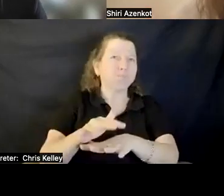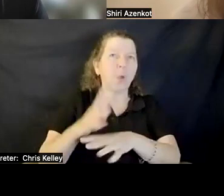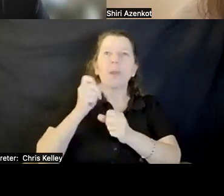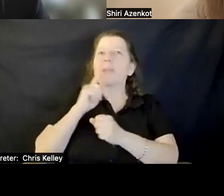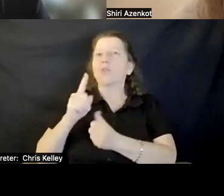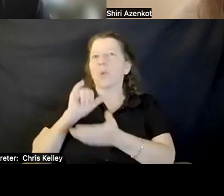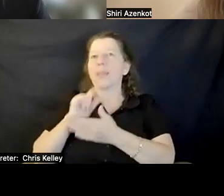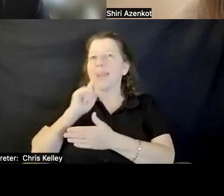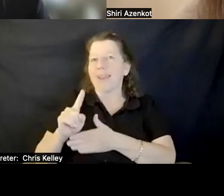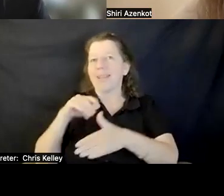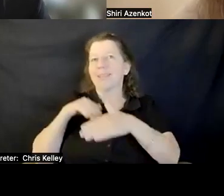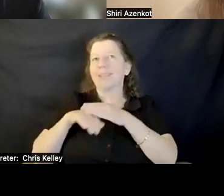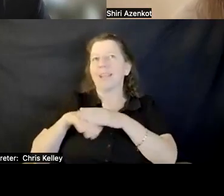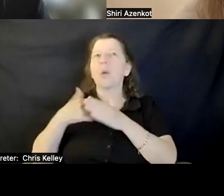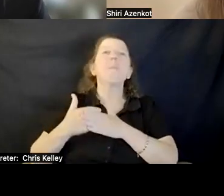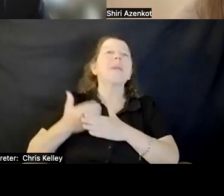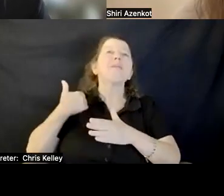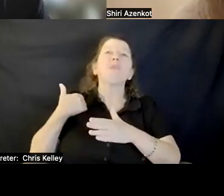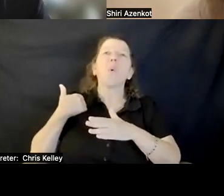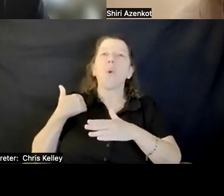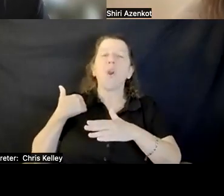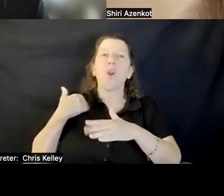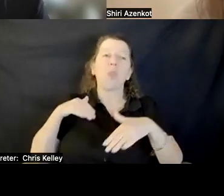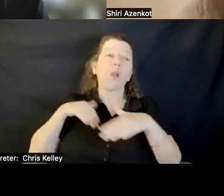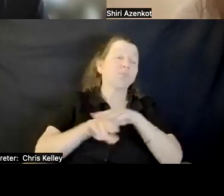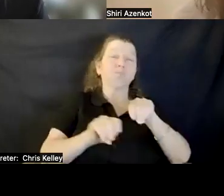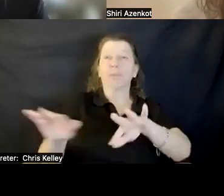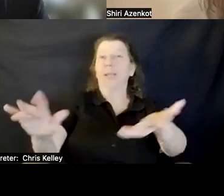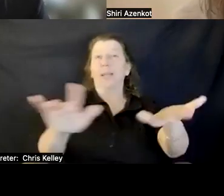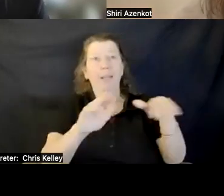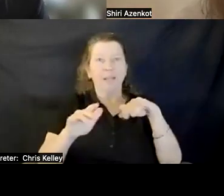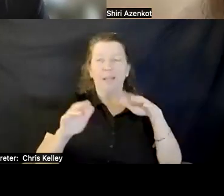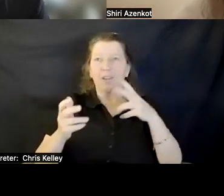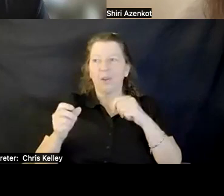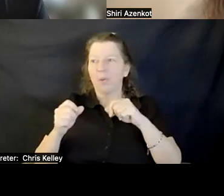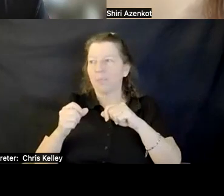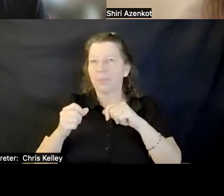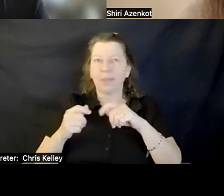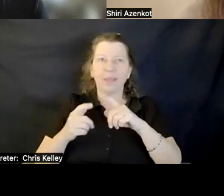instead of waiting until everyone is using that are at work and for leisure and at